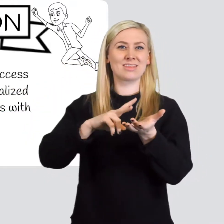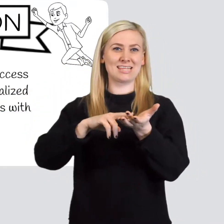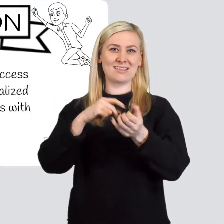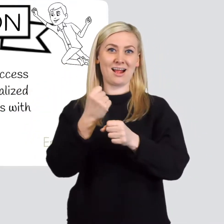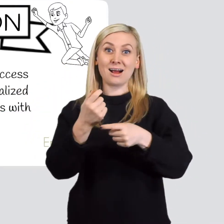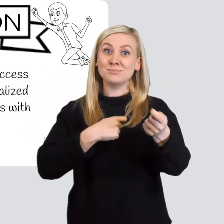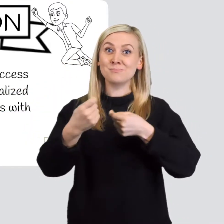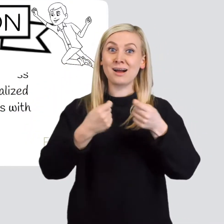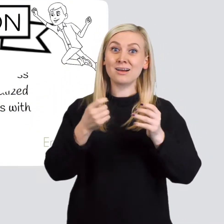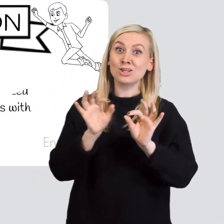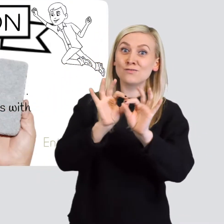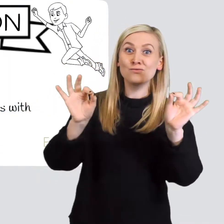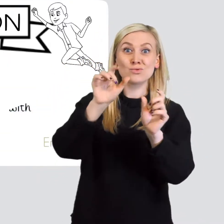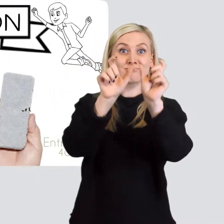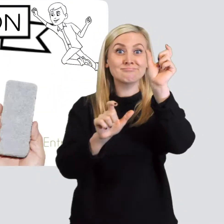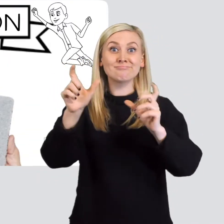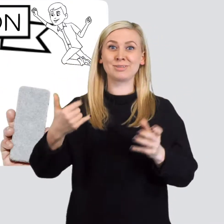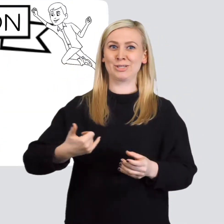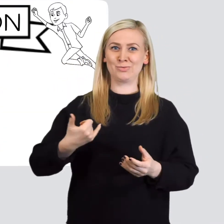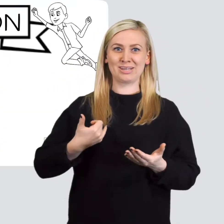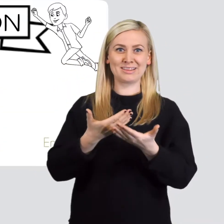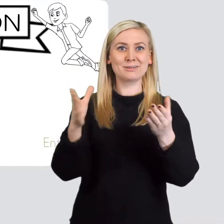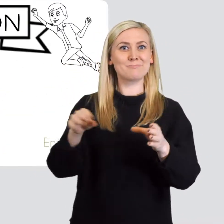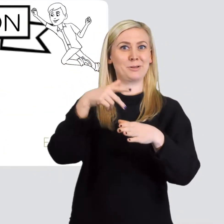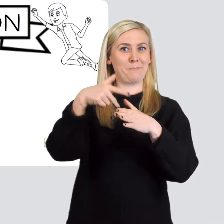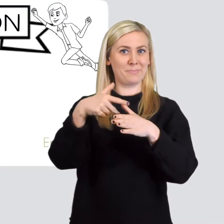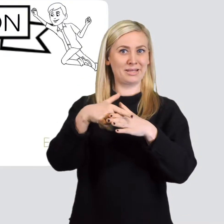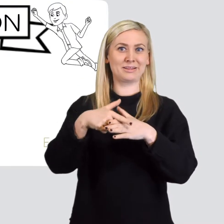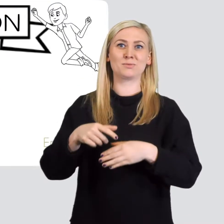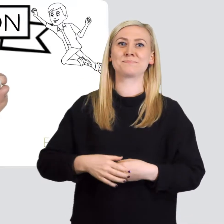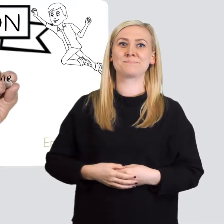in the digitalized labour market of young adults with disabilities.